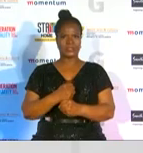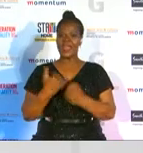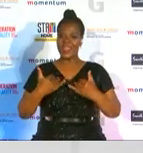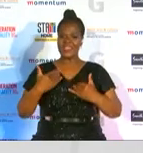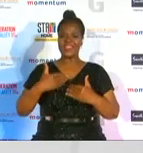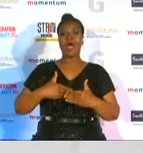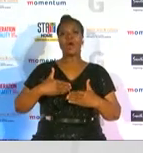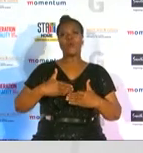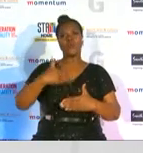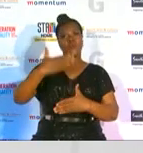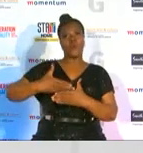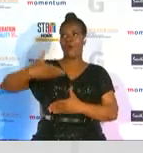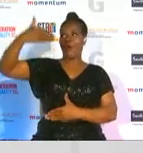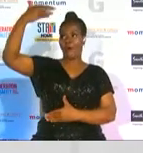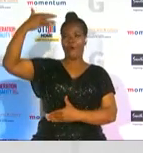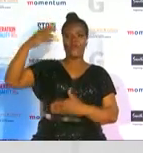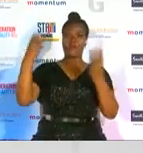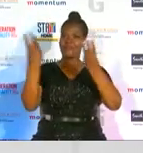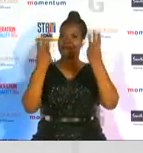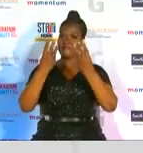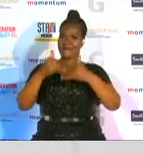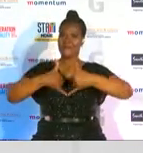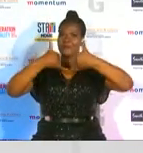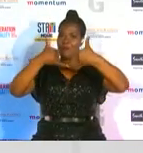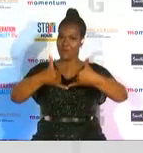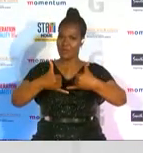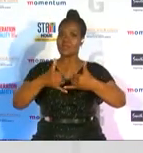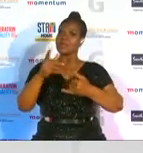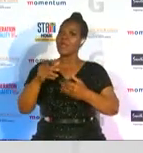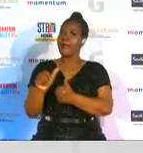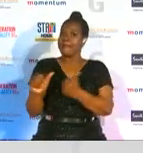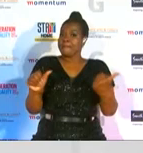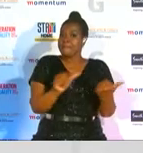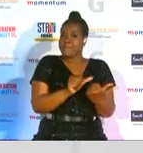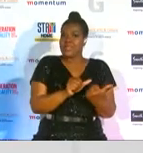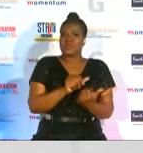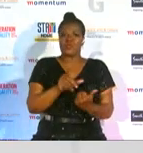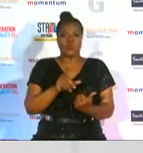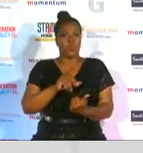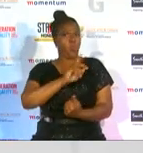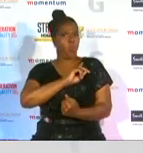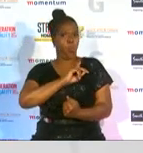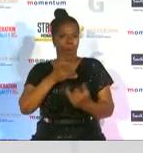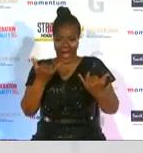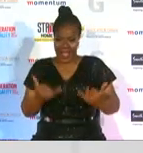and this year the g-spot hall of fame inductee goes back to the essence of why this award exists